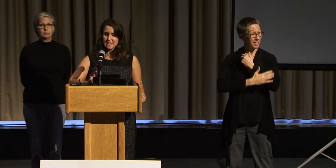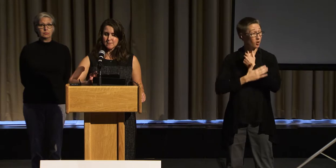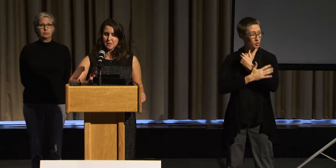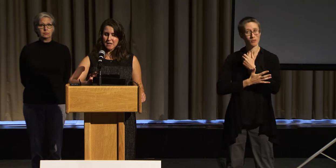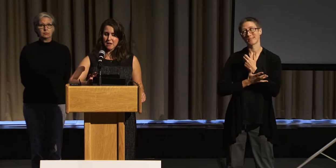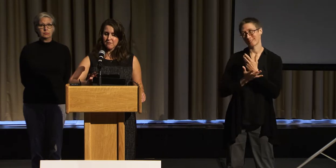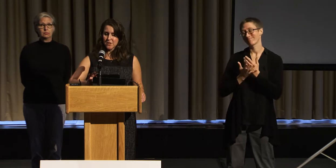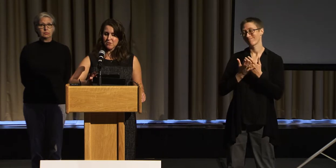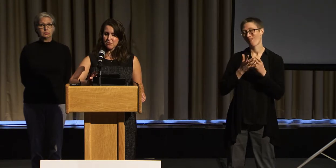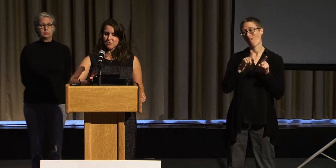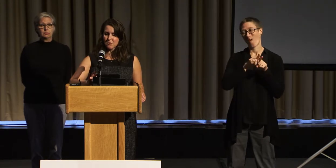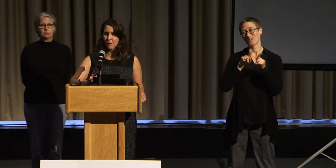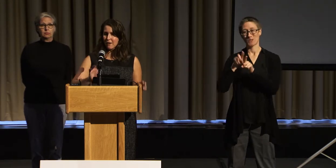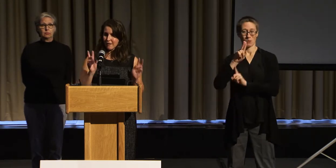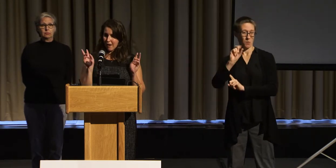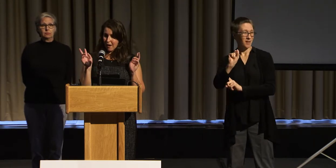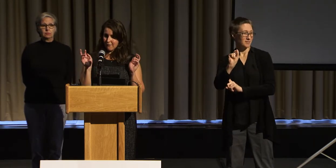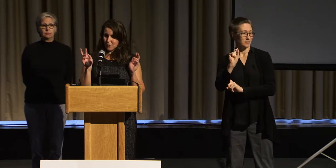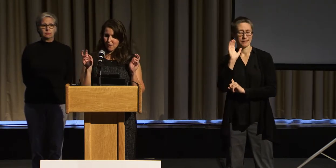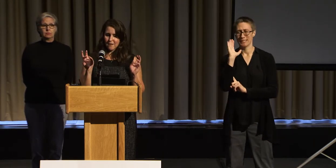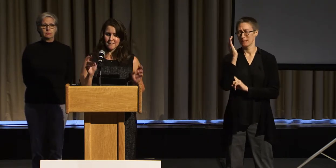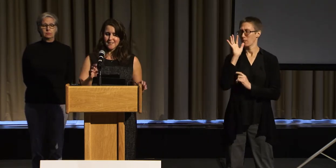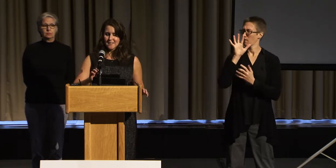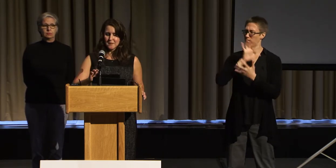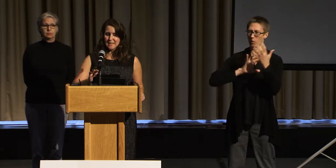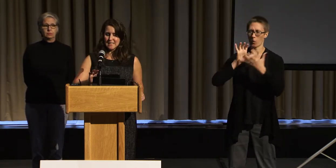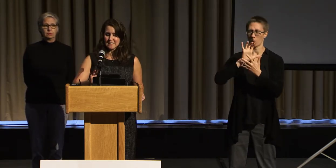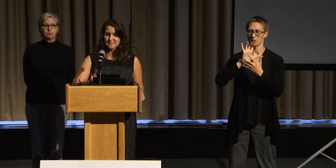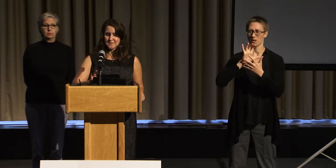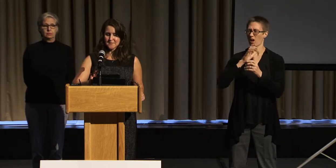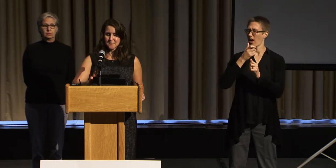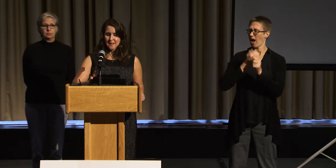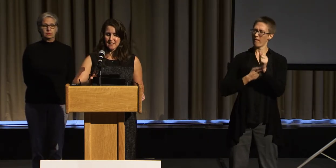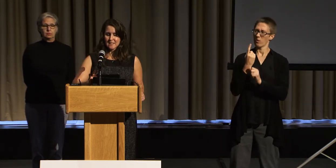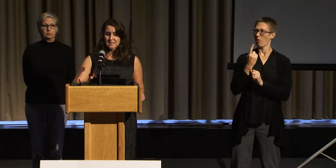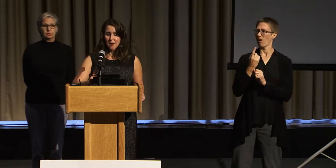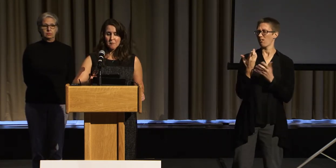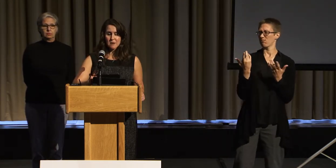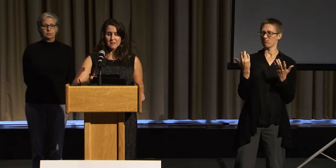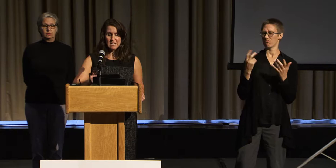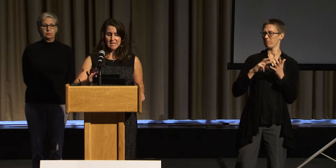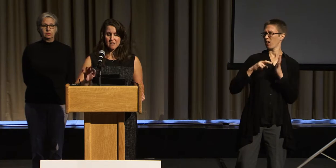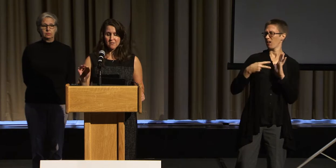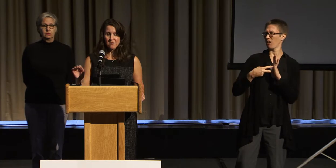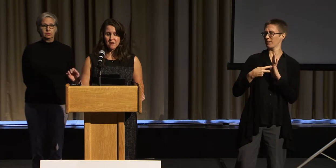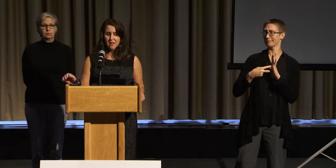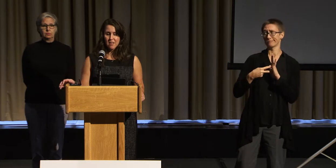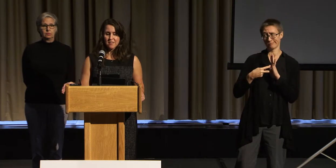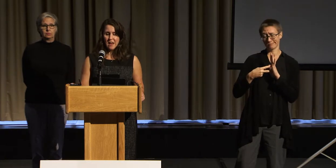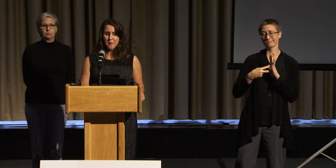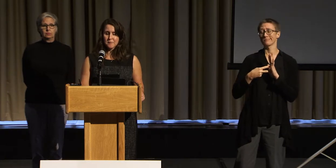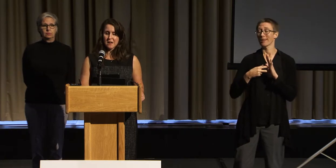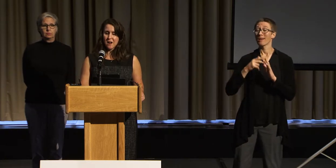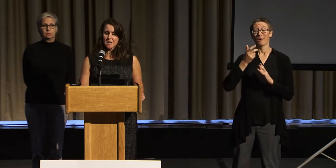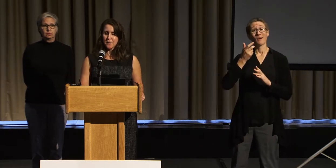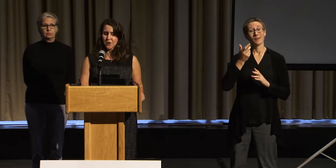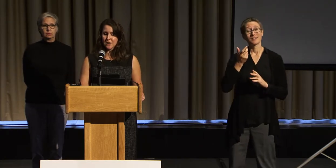seem to be confused what "everyone" means. Some believe that because a person